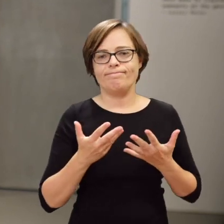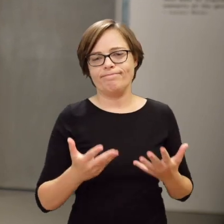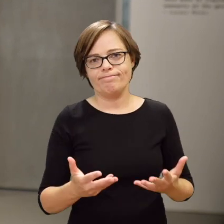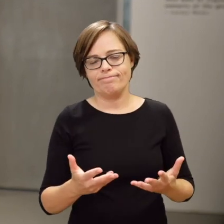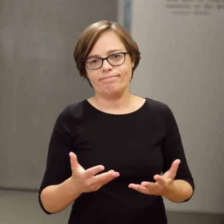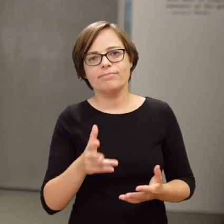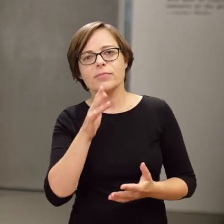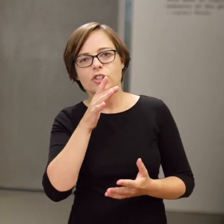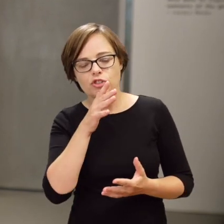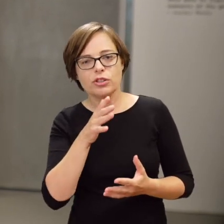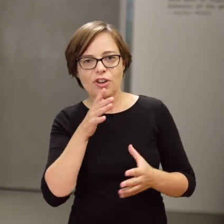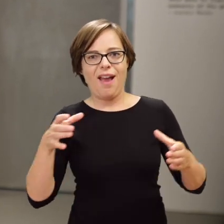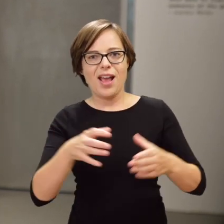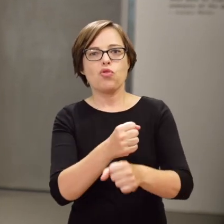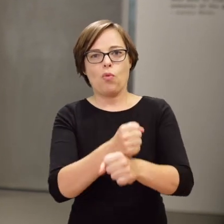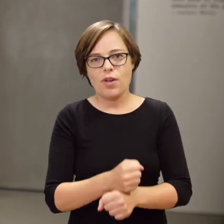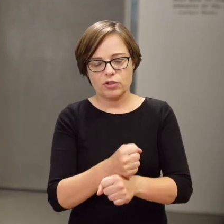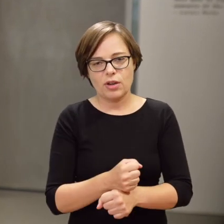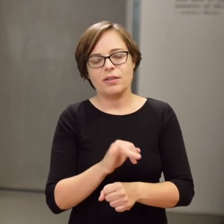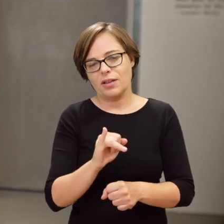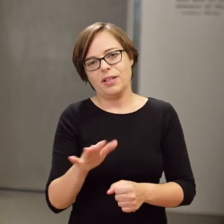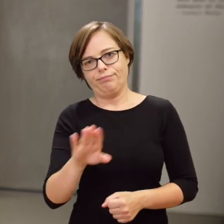The Jews remained imprisoned in the ghetto, doomed to be annihilated.